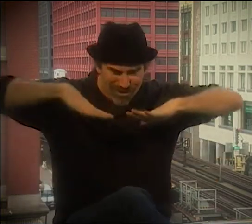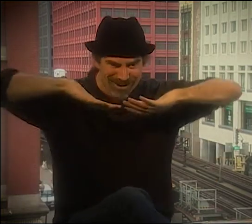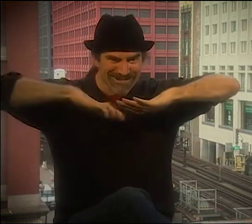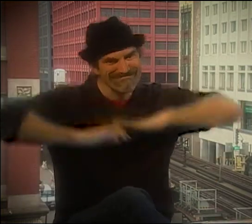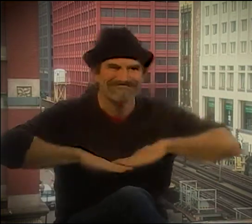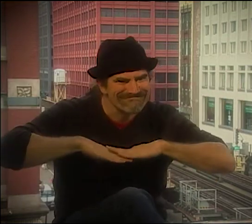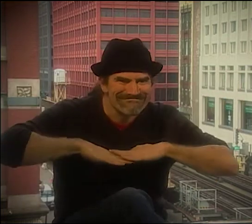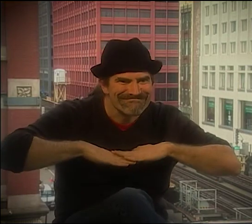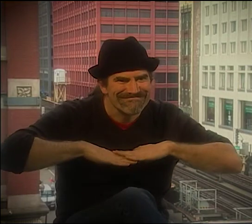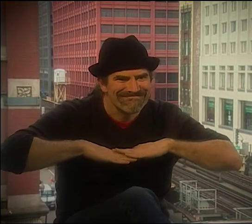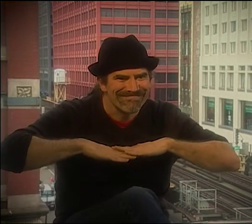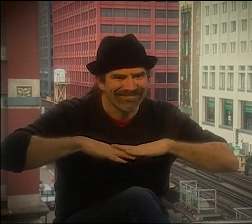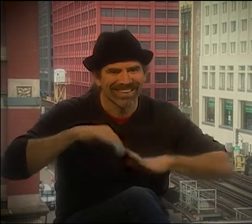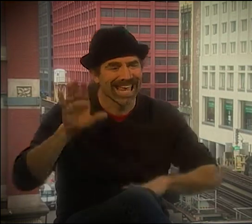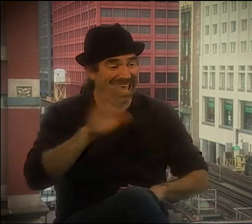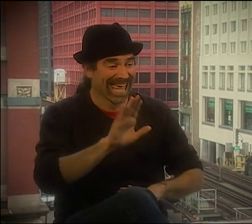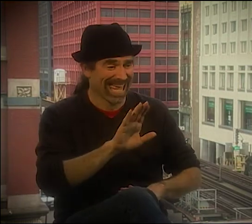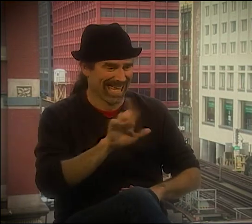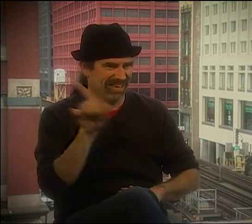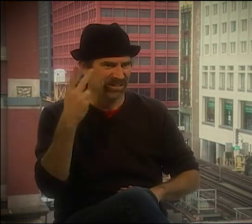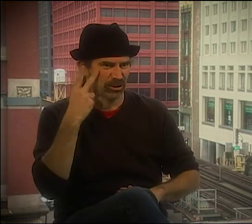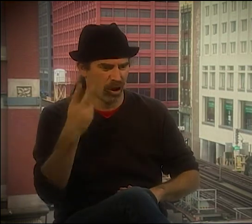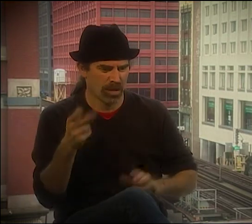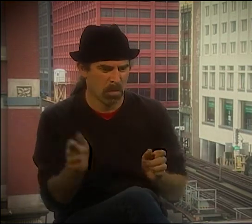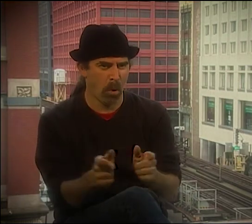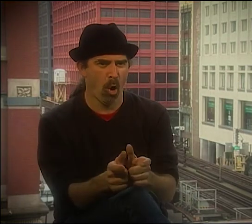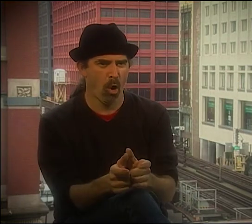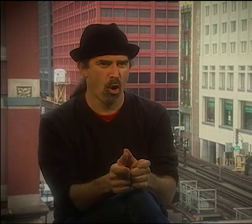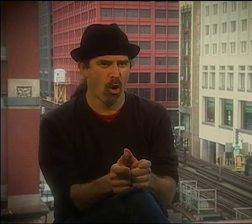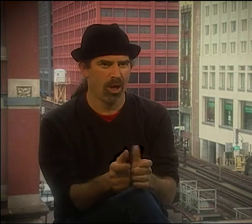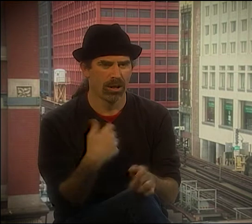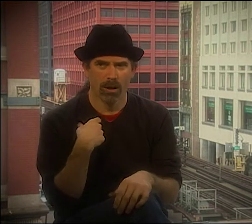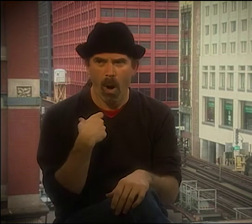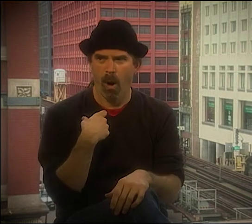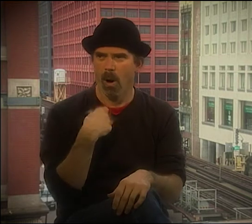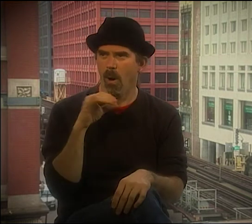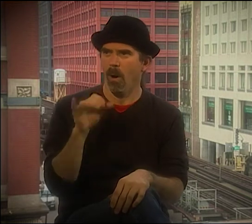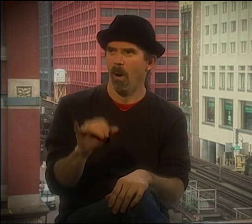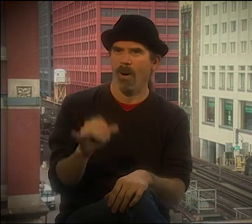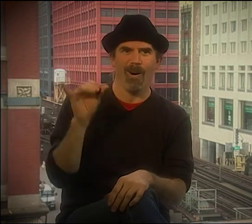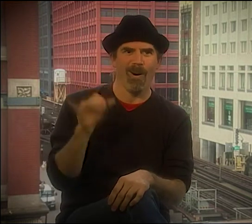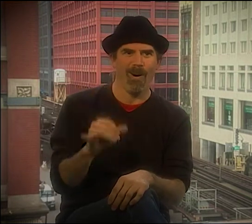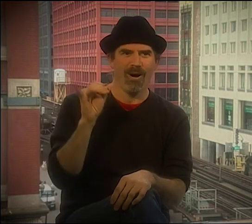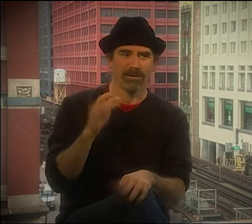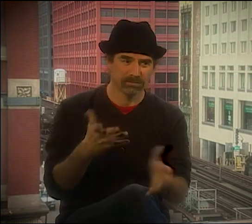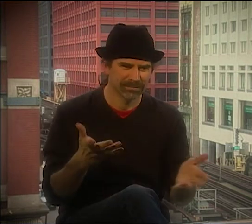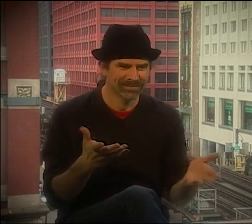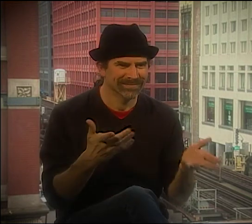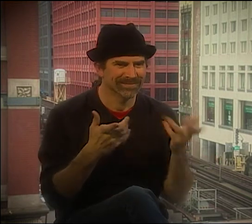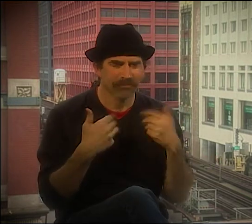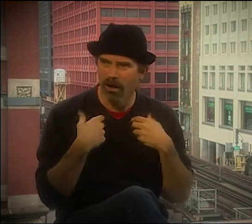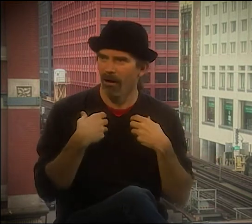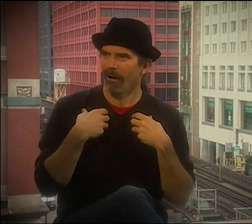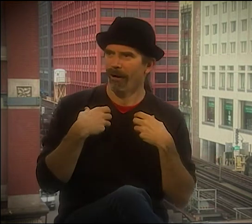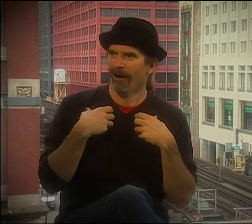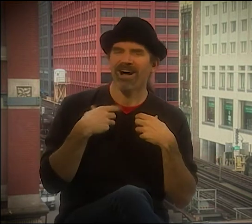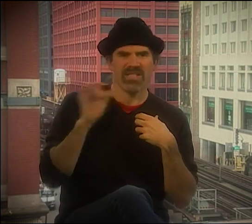SO WE WORKED ON THIS BECOMING THE FROG AND HAVING IT JUMP AND LAND IN THE WATER. I REMEMBER WE TALKED ABOUT IT BEING A SMALL PUDDLE INSTEAD